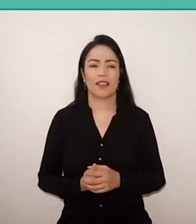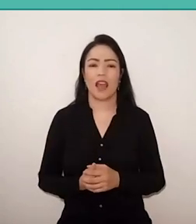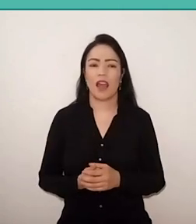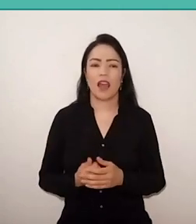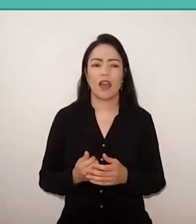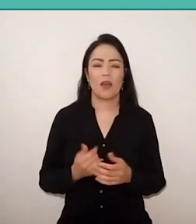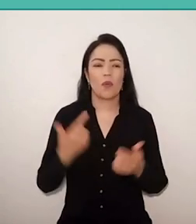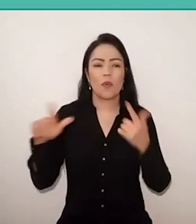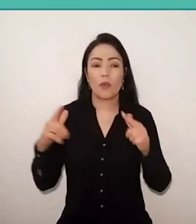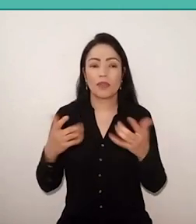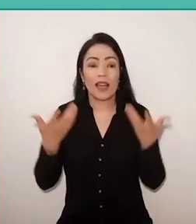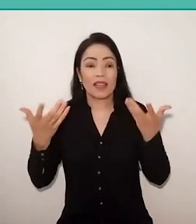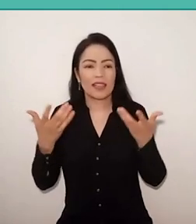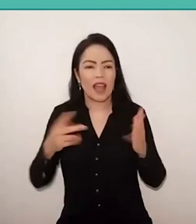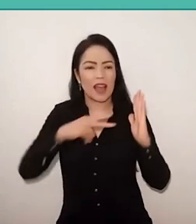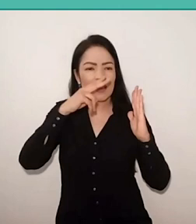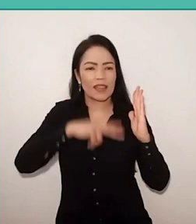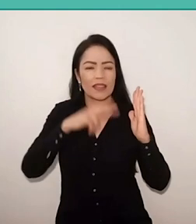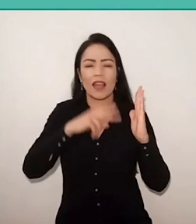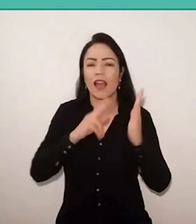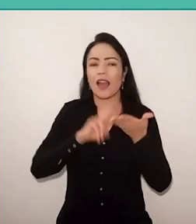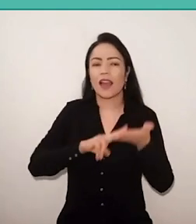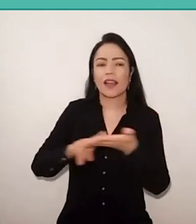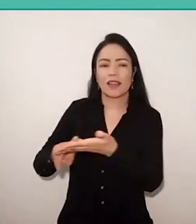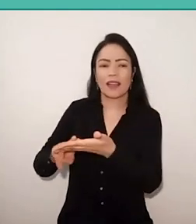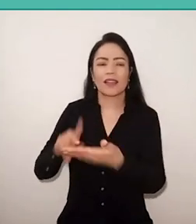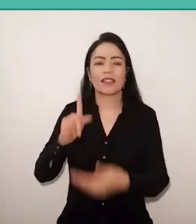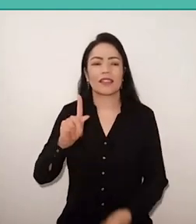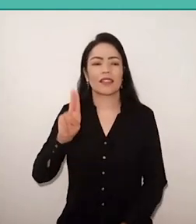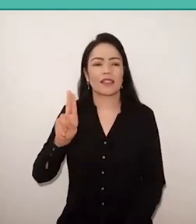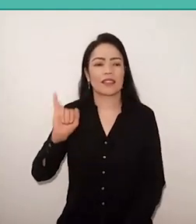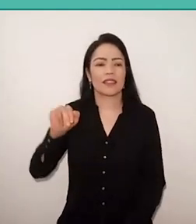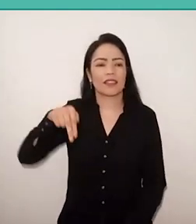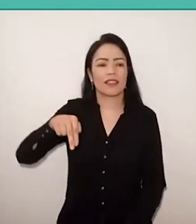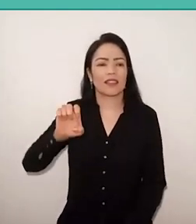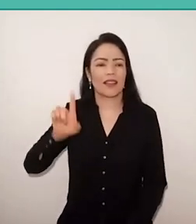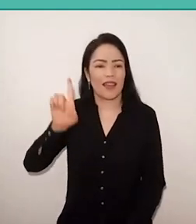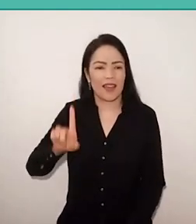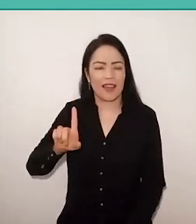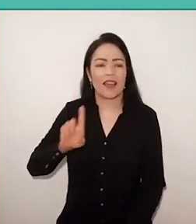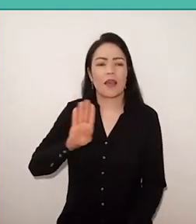to read the Paulo Freire’s letters to Guinea Bissau, so, there was a request here, because, for some people,